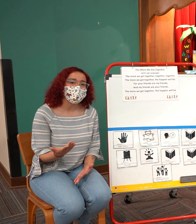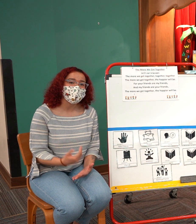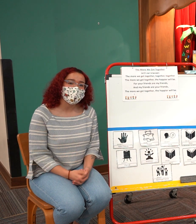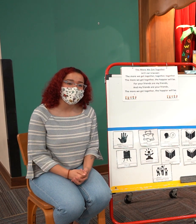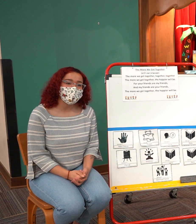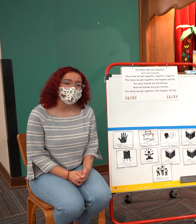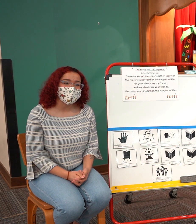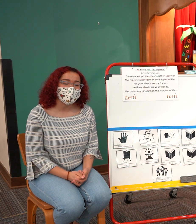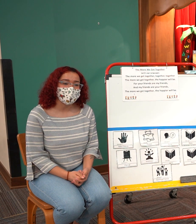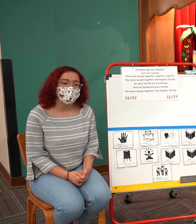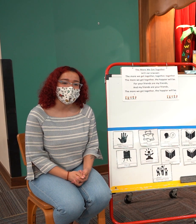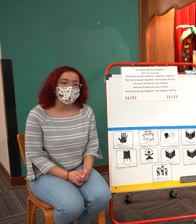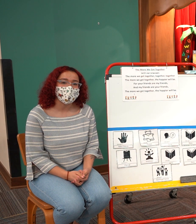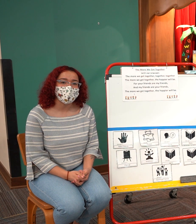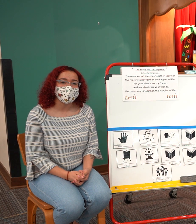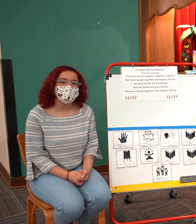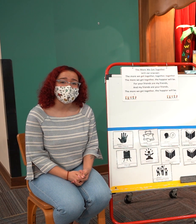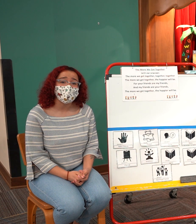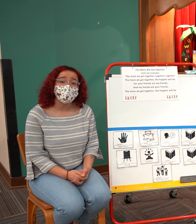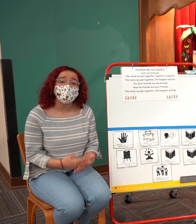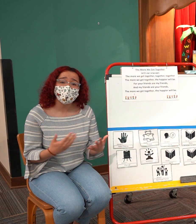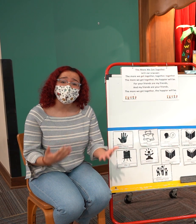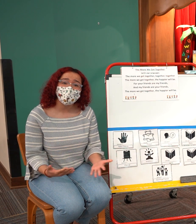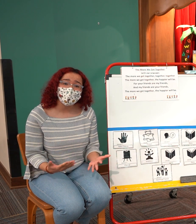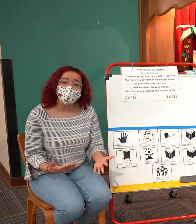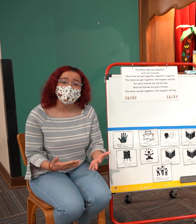to think about a time maybe in the past year where either someone has helped you or your